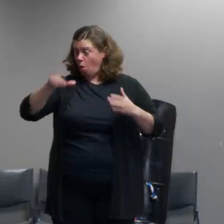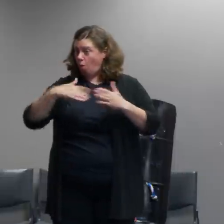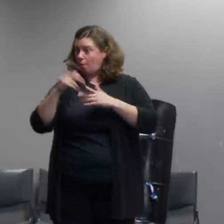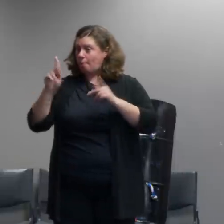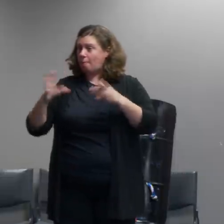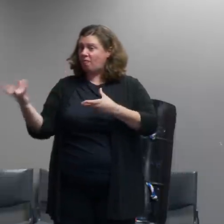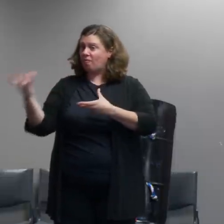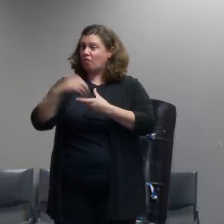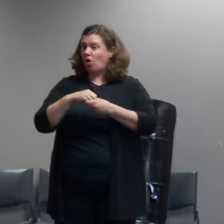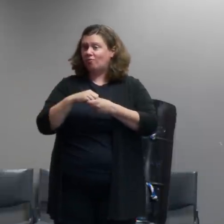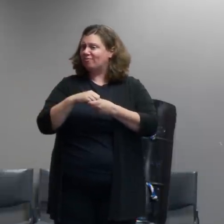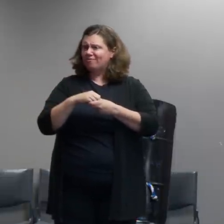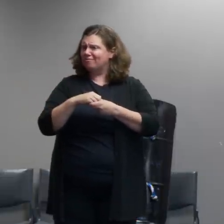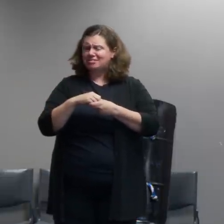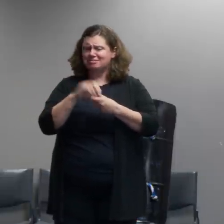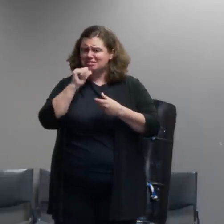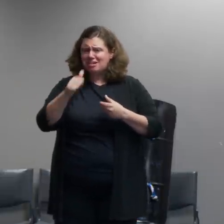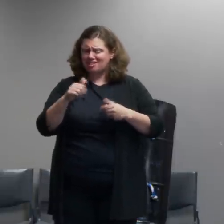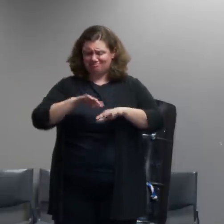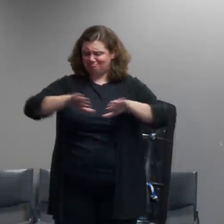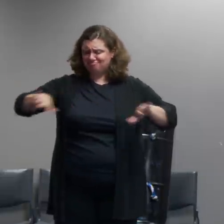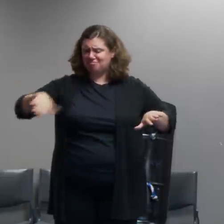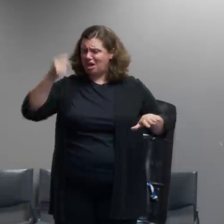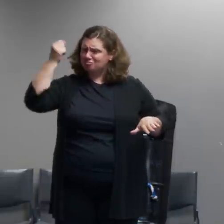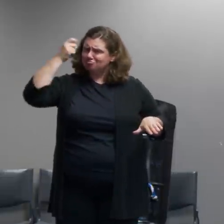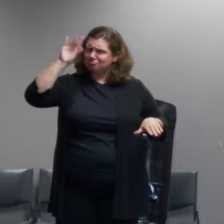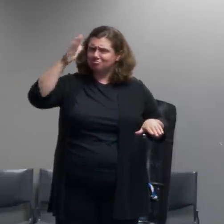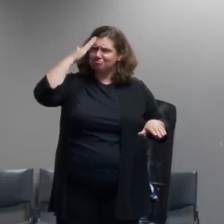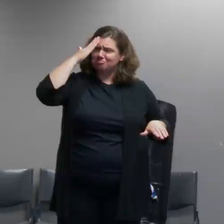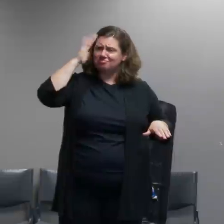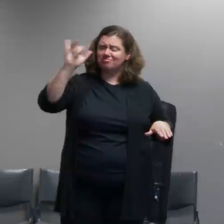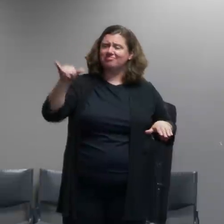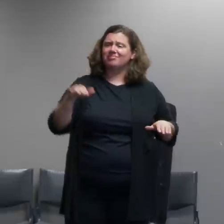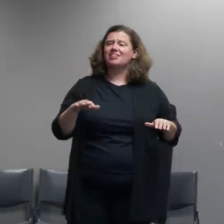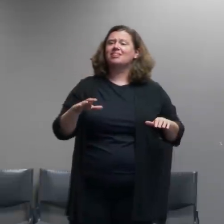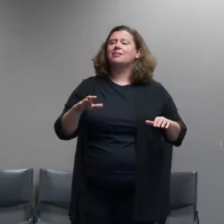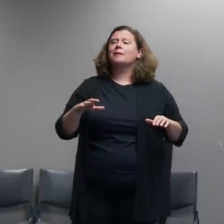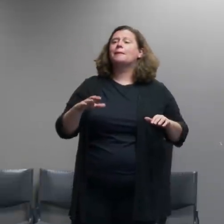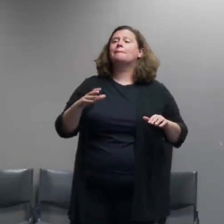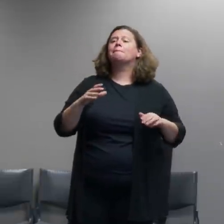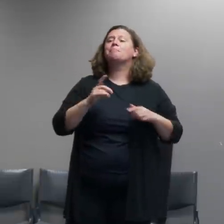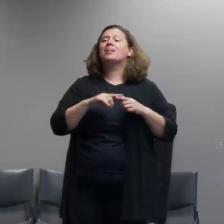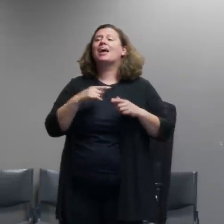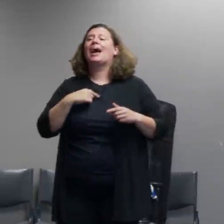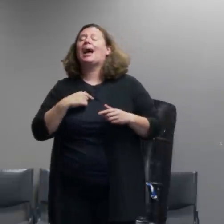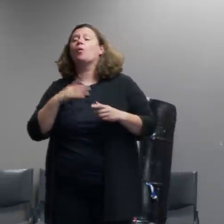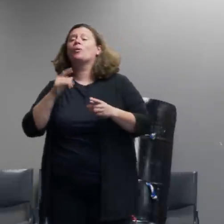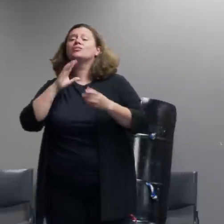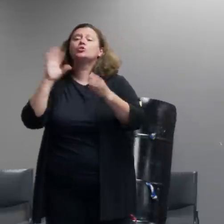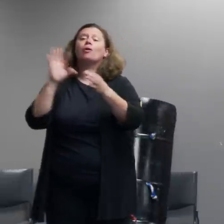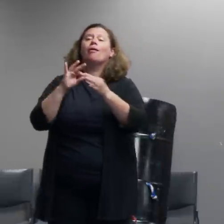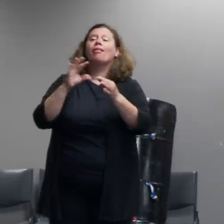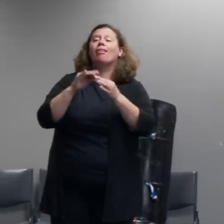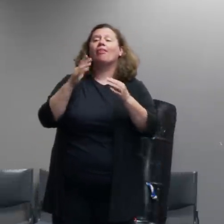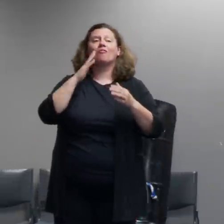i think that's probably and i don't want to speak for our incident commanders but i would expect